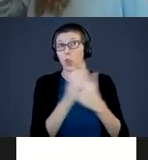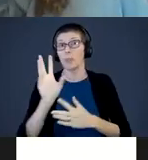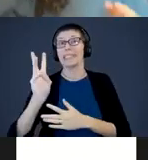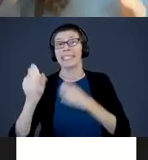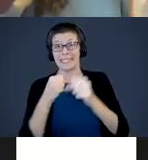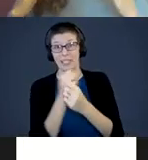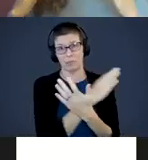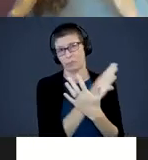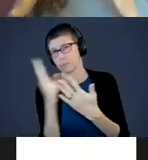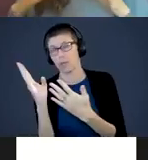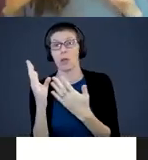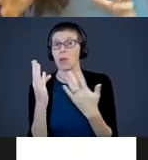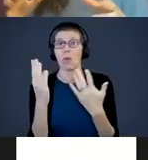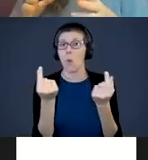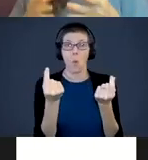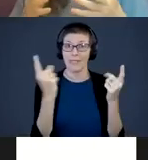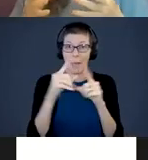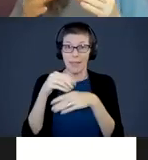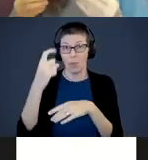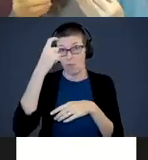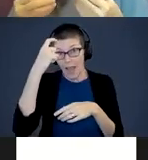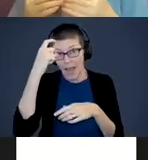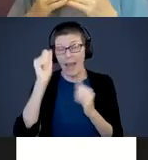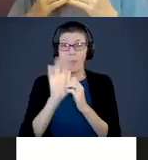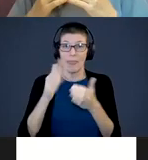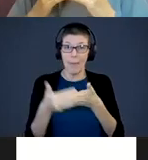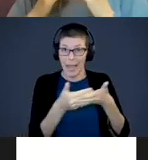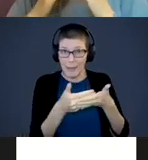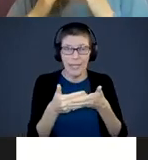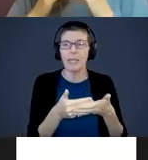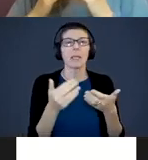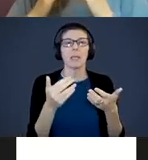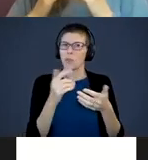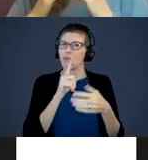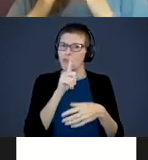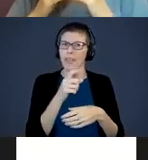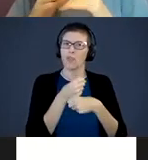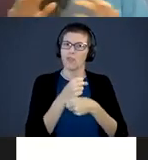all that is happening in the brain and with the baby, is creating the foundation for every